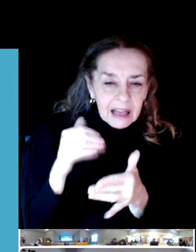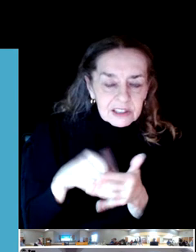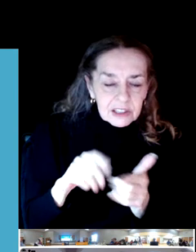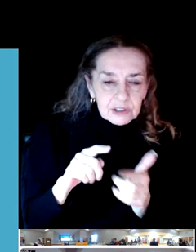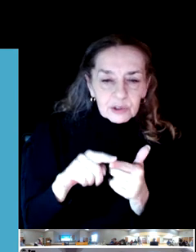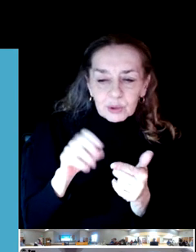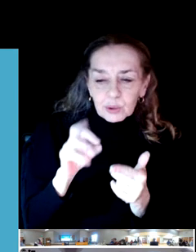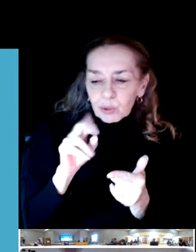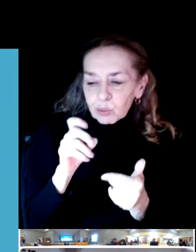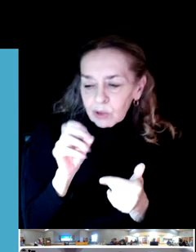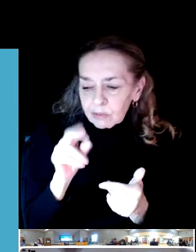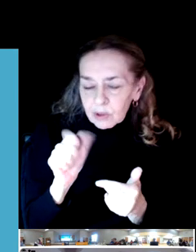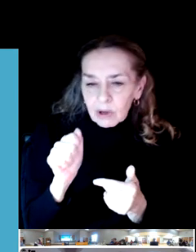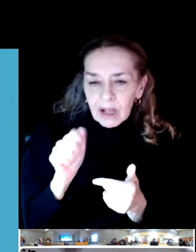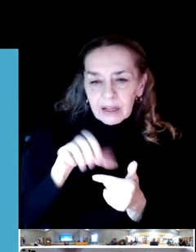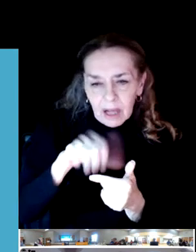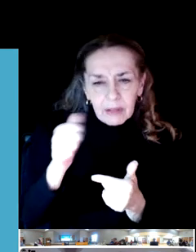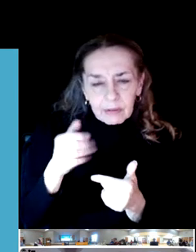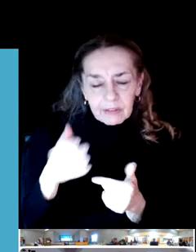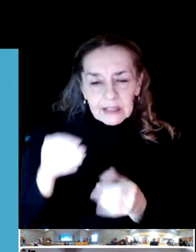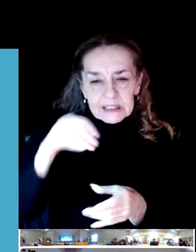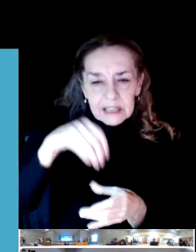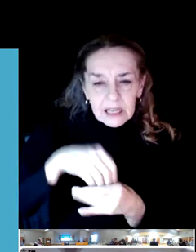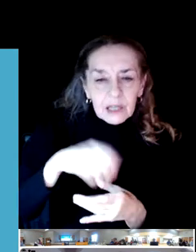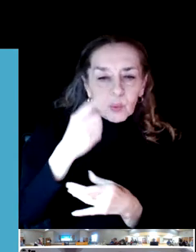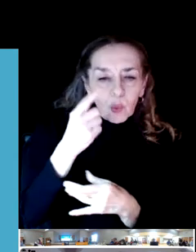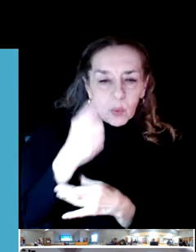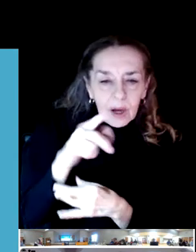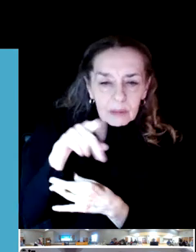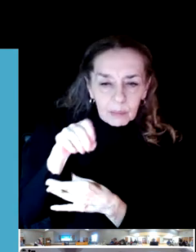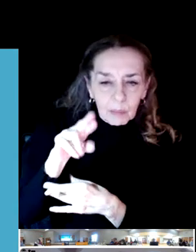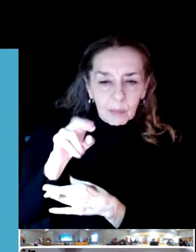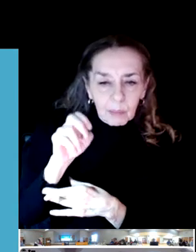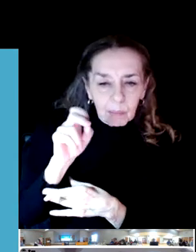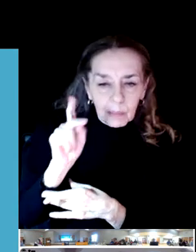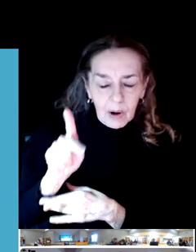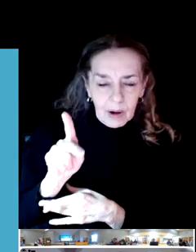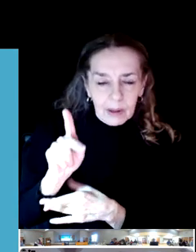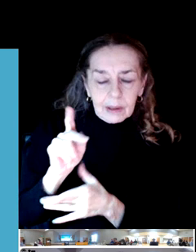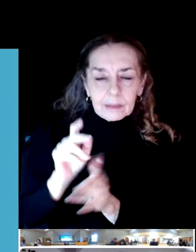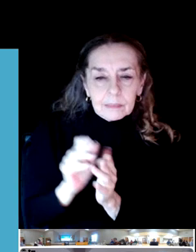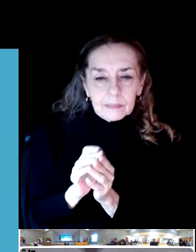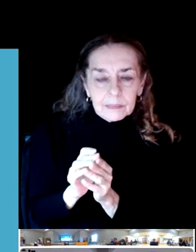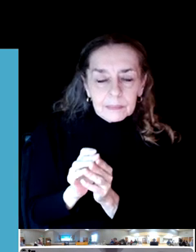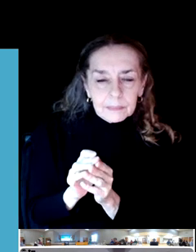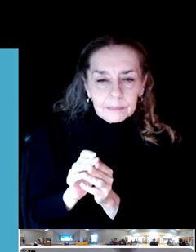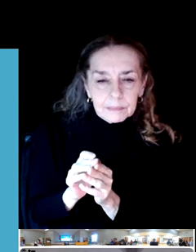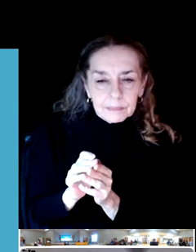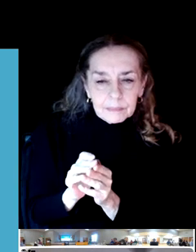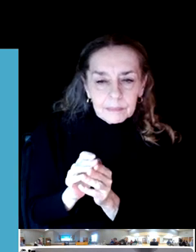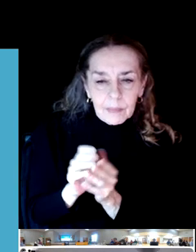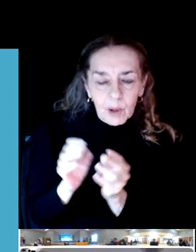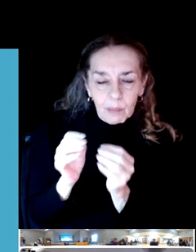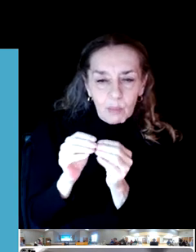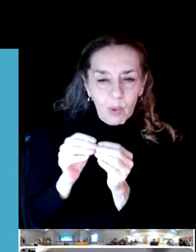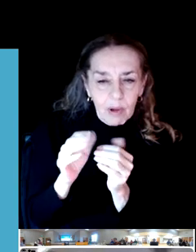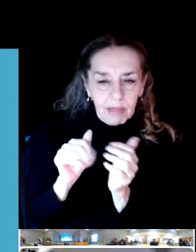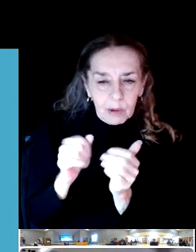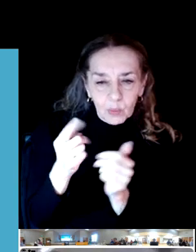As a matter of fact, that's a cornerstone. That's a great question. That's a cornerstone of our level of service analysis.